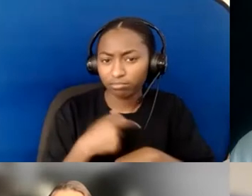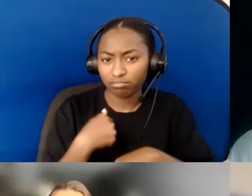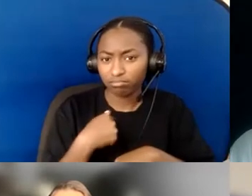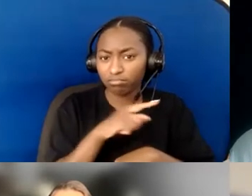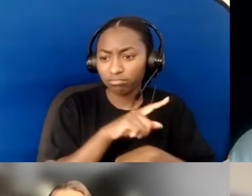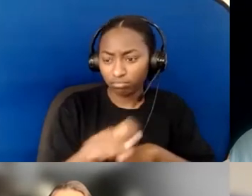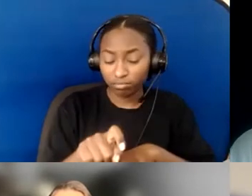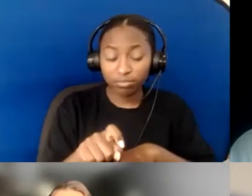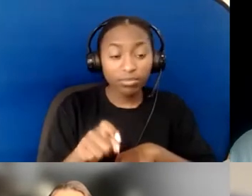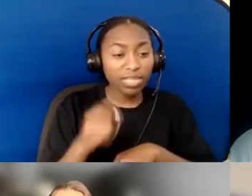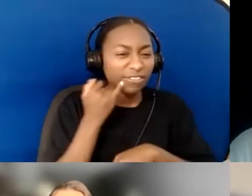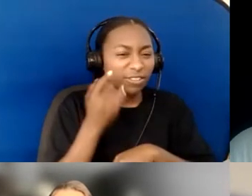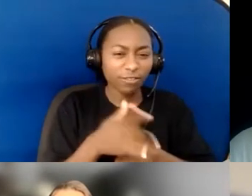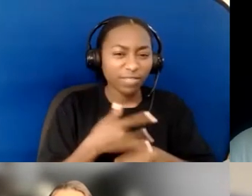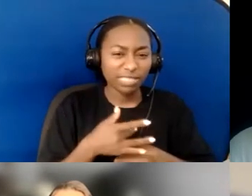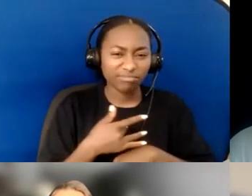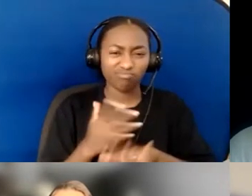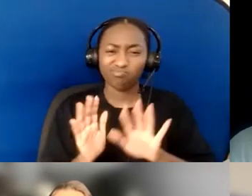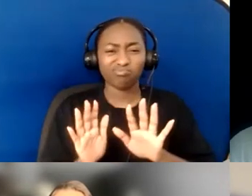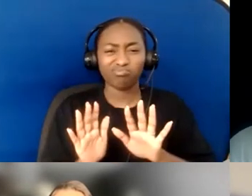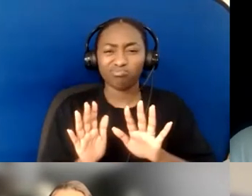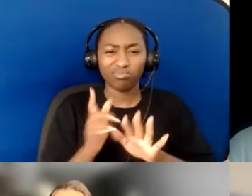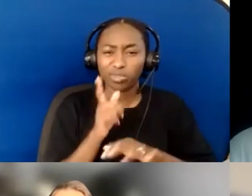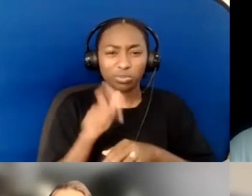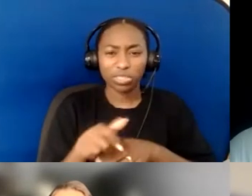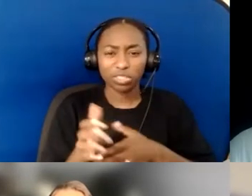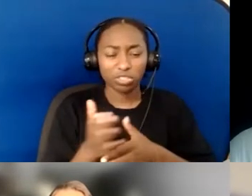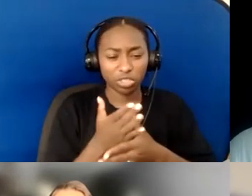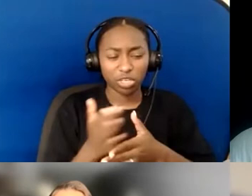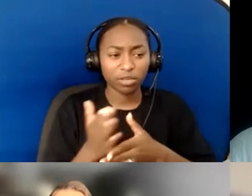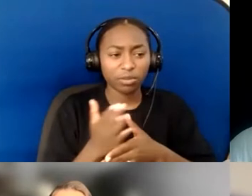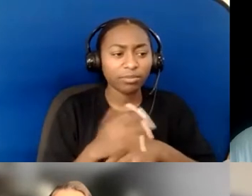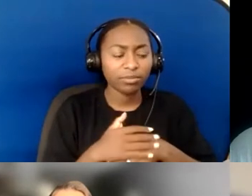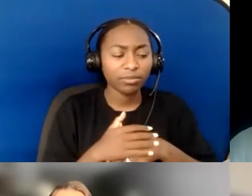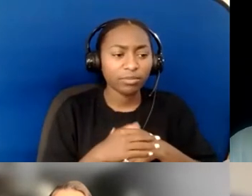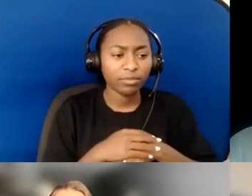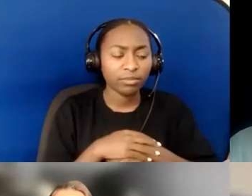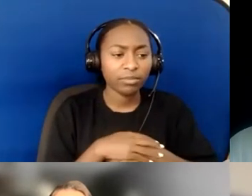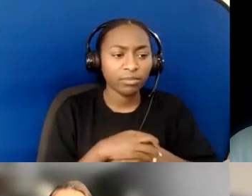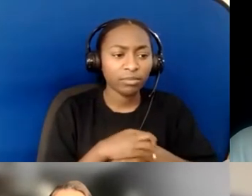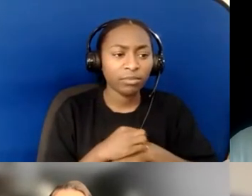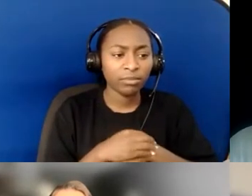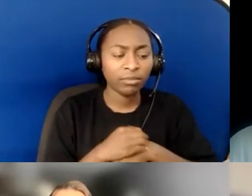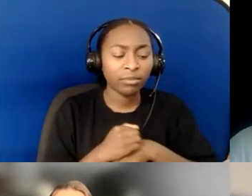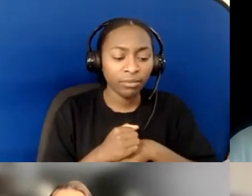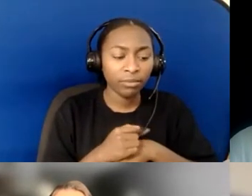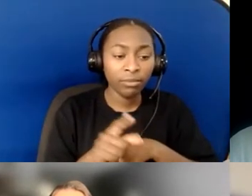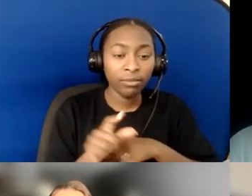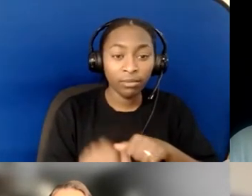"Yep, I feel like everything that's been said... "has been communicated," you can stay muted.